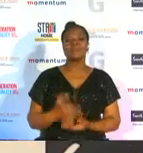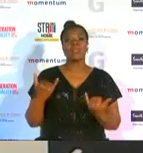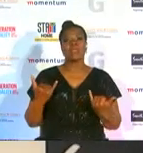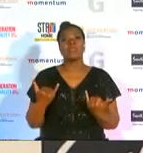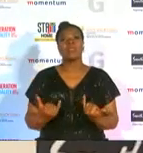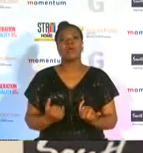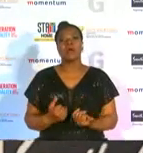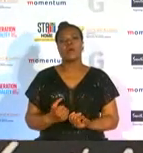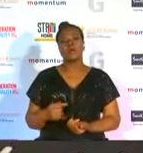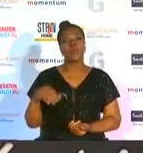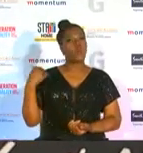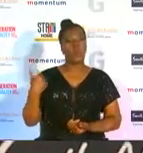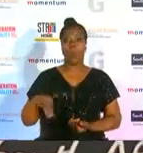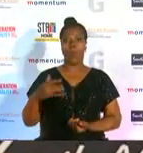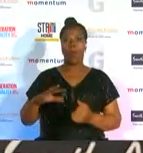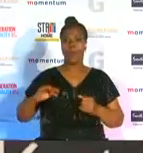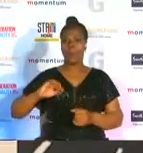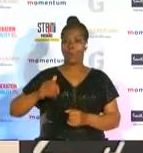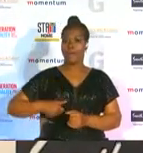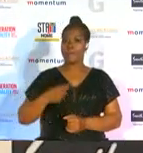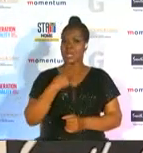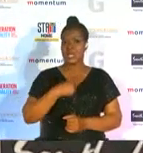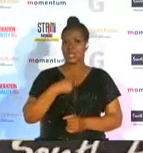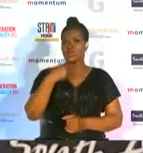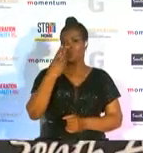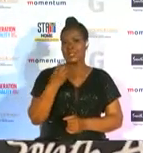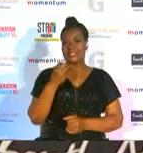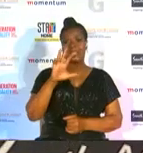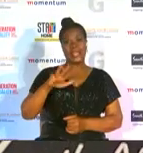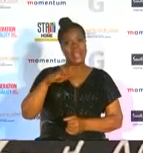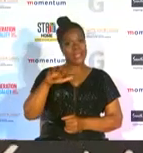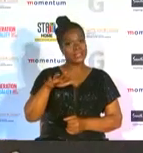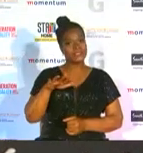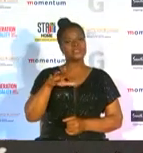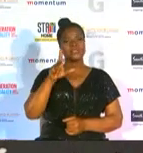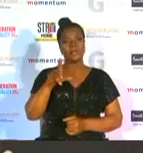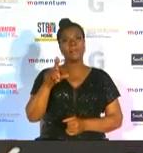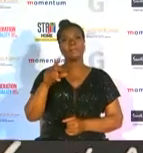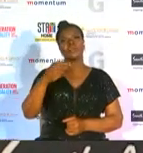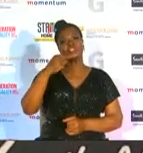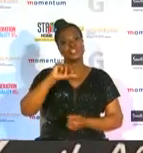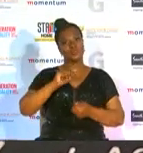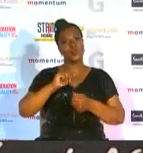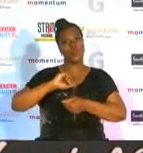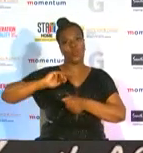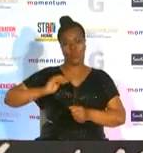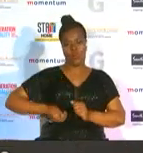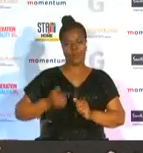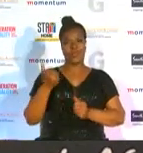incredible woman she was the 2019 momentum g-sport woman of the year recipient last year